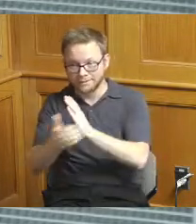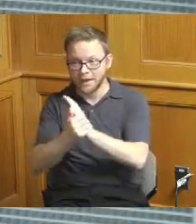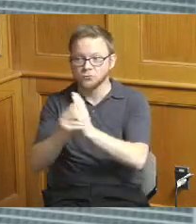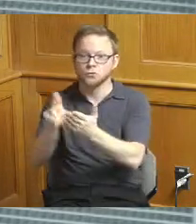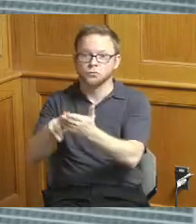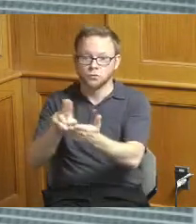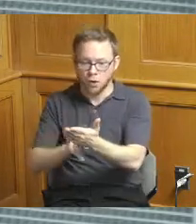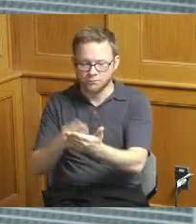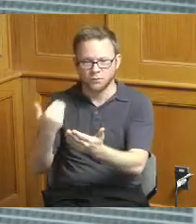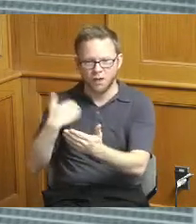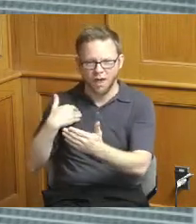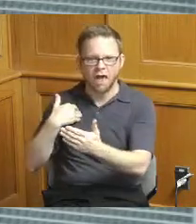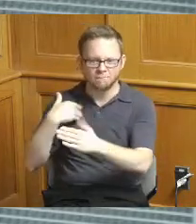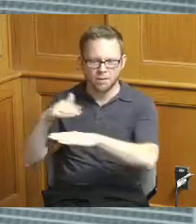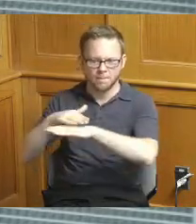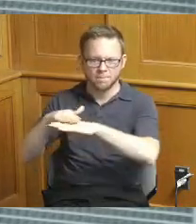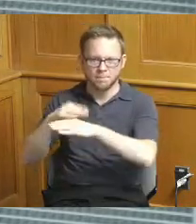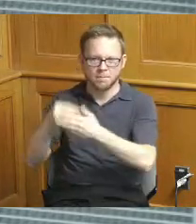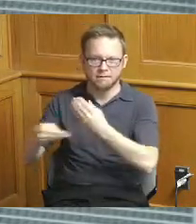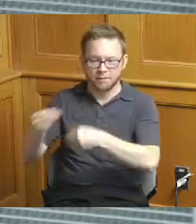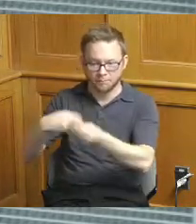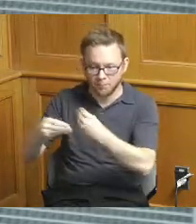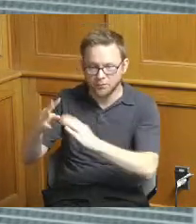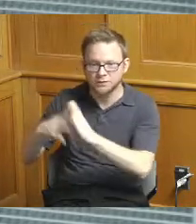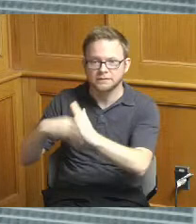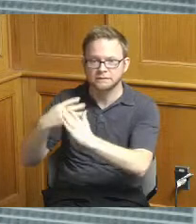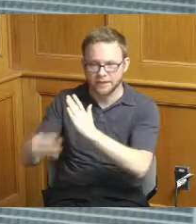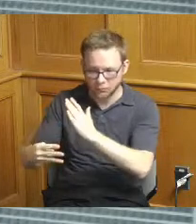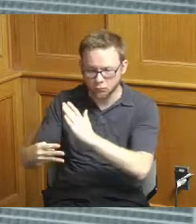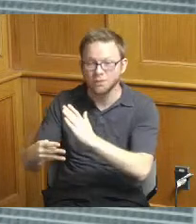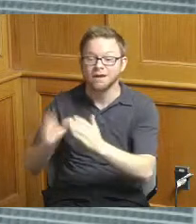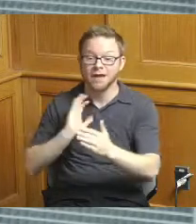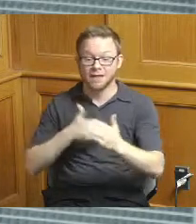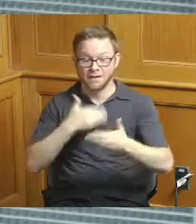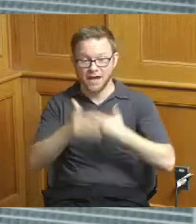schedule established that project is measured against that baseline so when we talk about